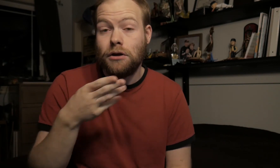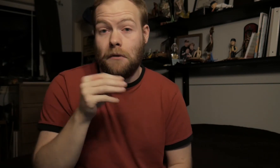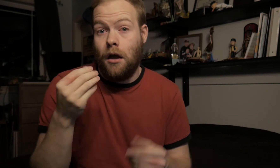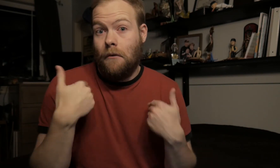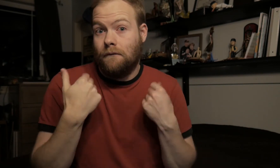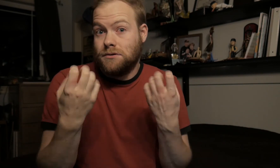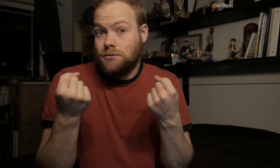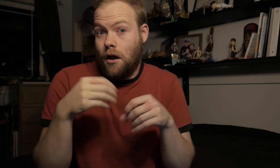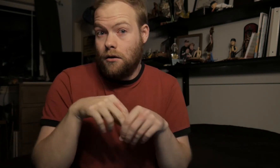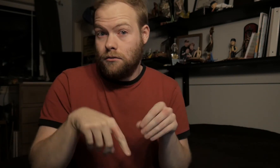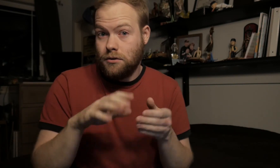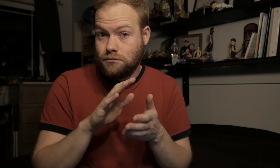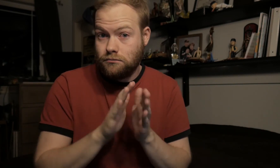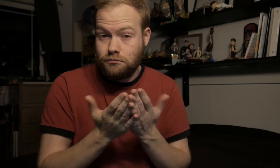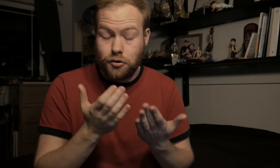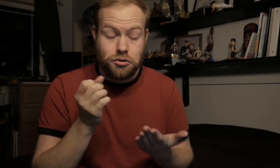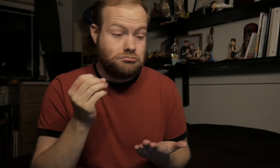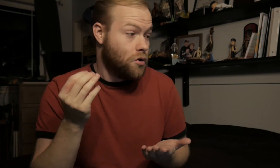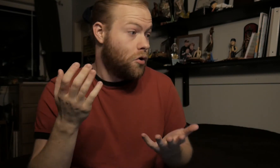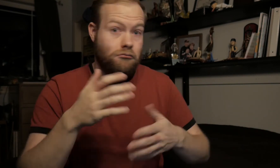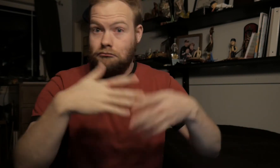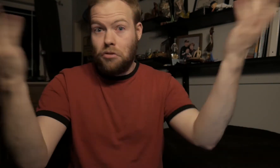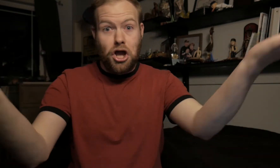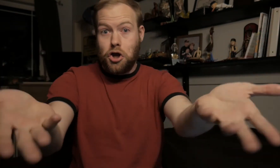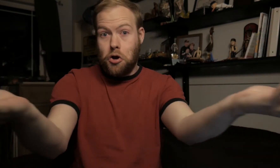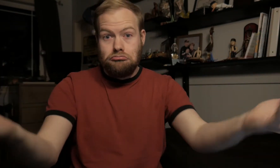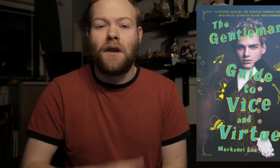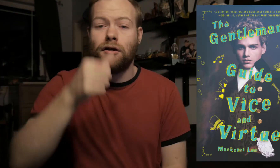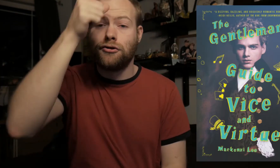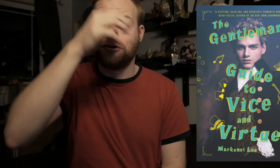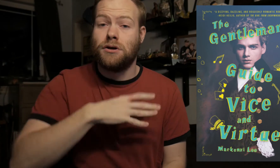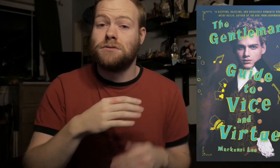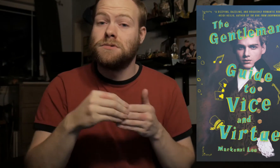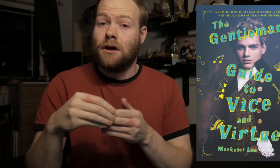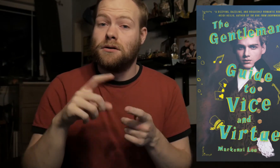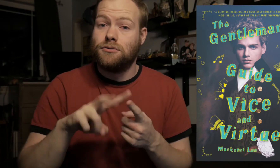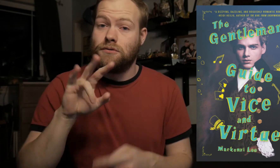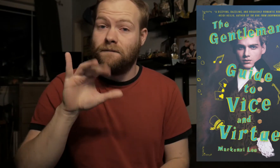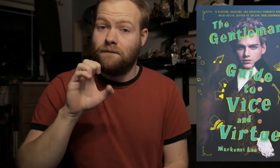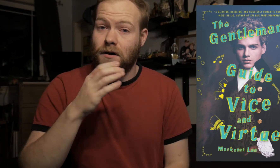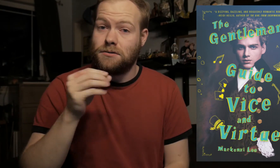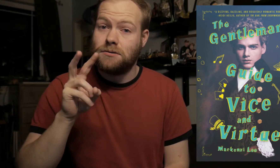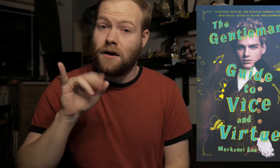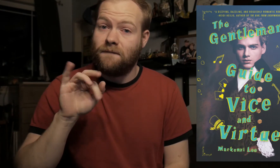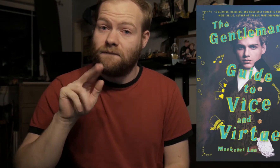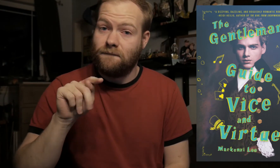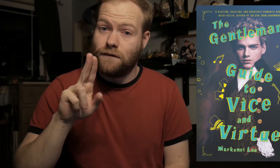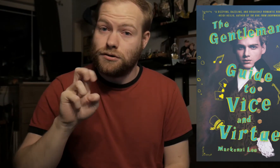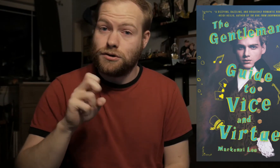and we have sign in this book, so there you go! The Gentleman’s Guide to Vice and Virtue.